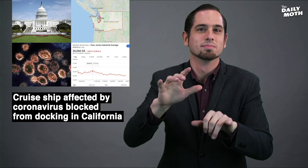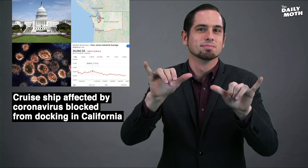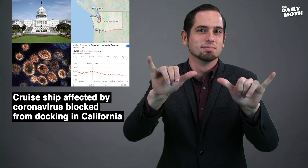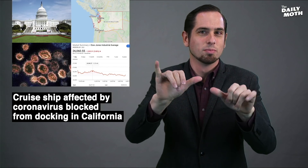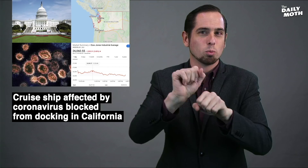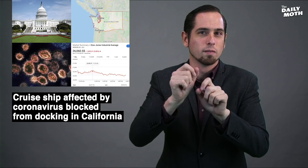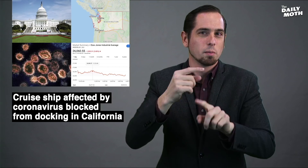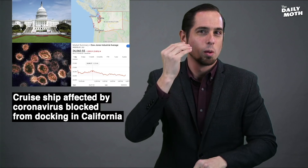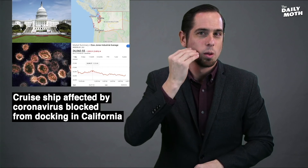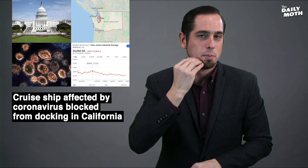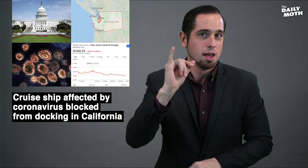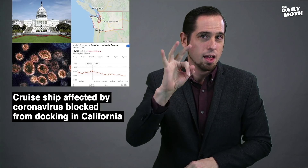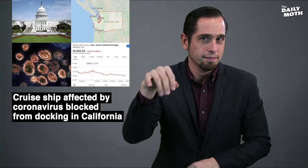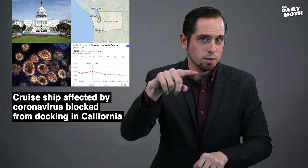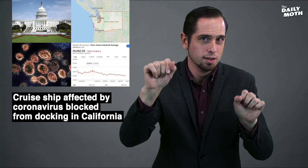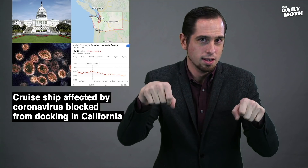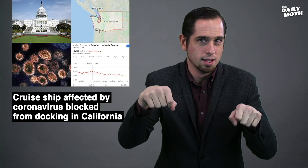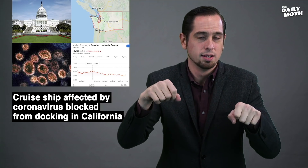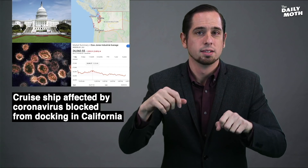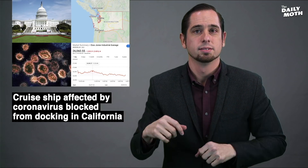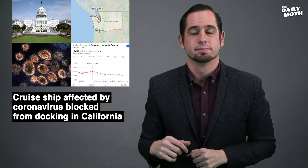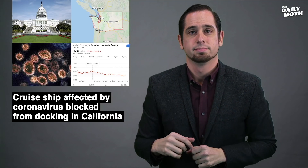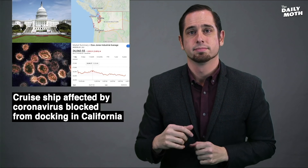from home if they can.